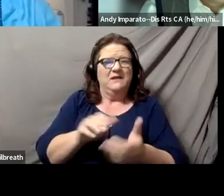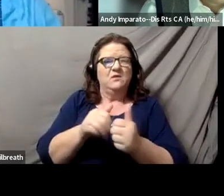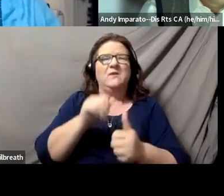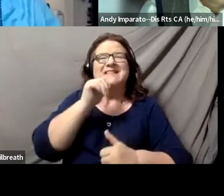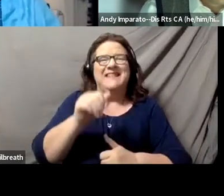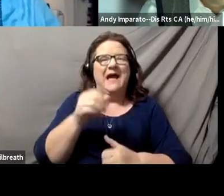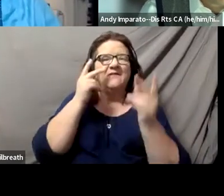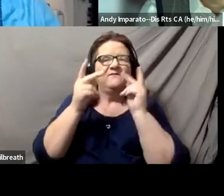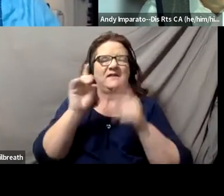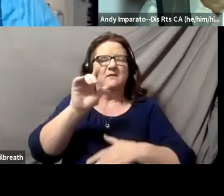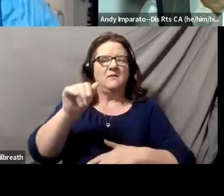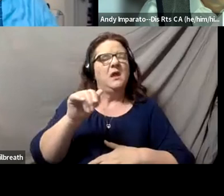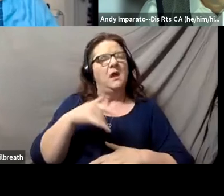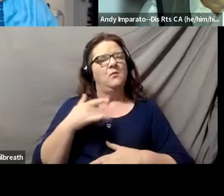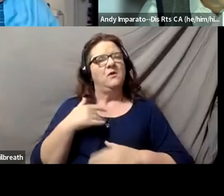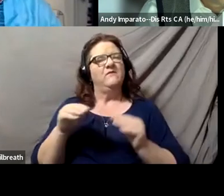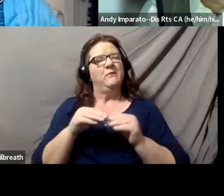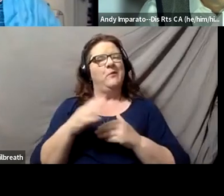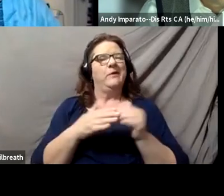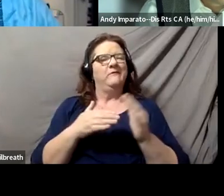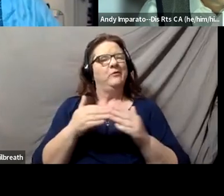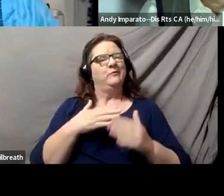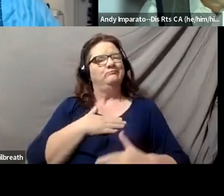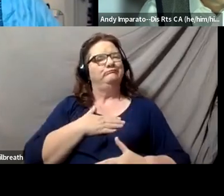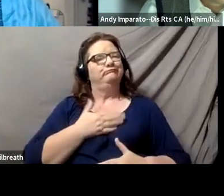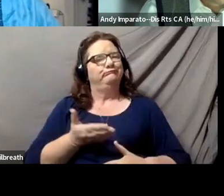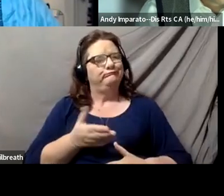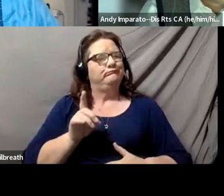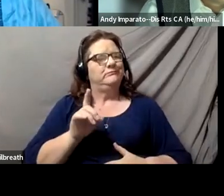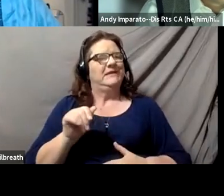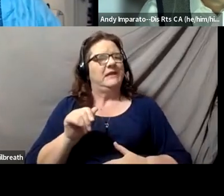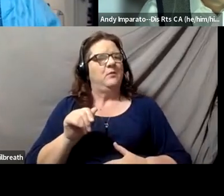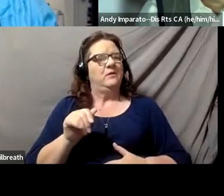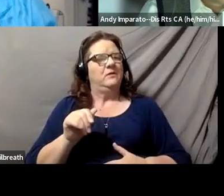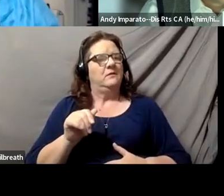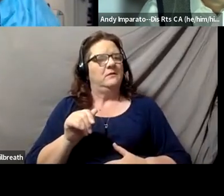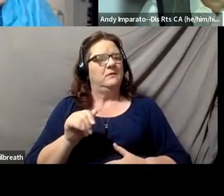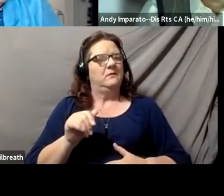will be more comfortable being out and open with their conditions as part of their professional identity.